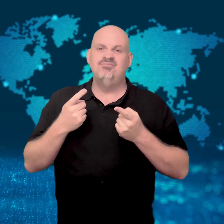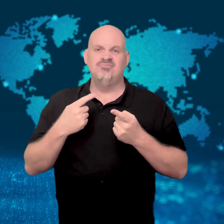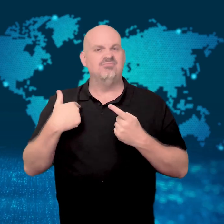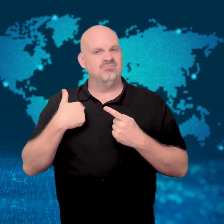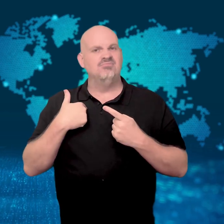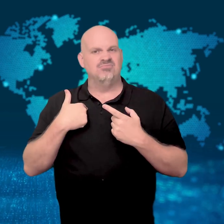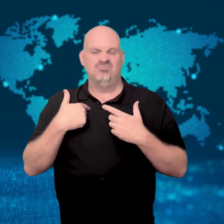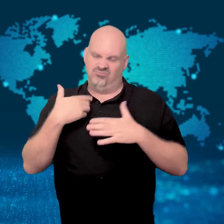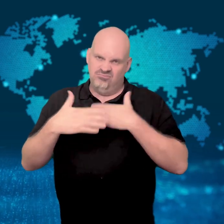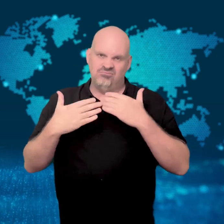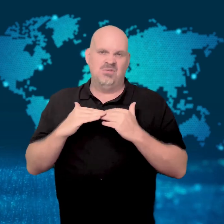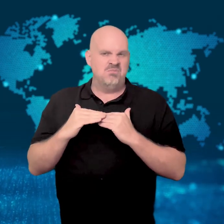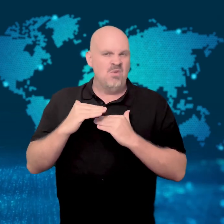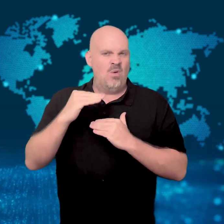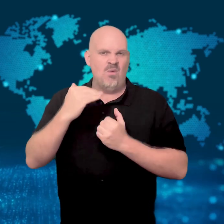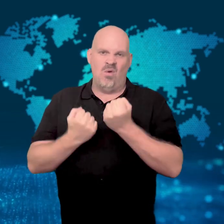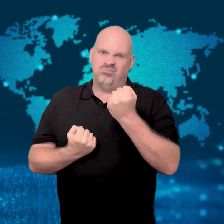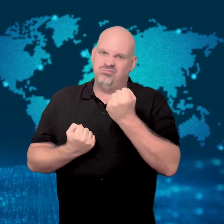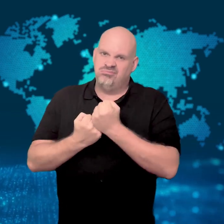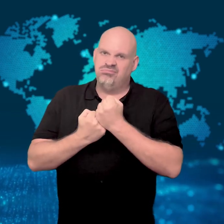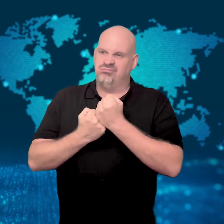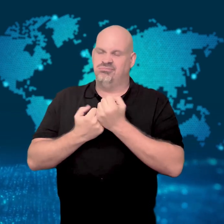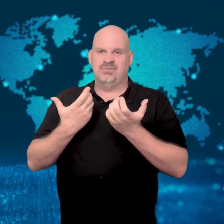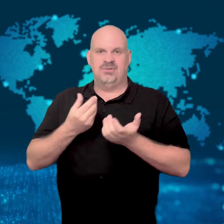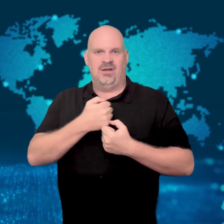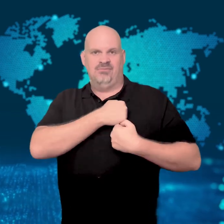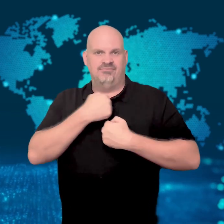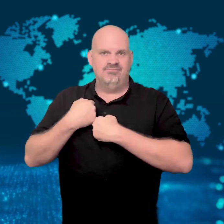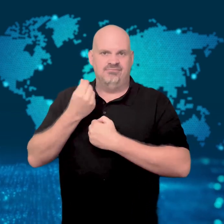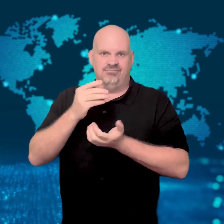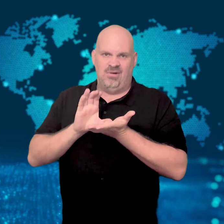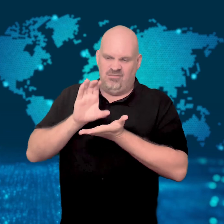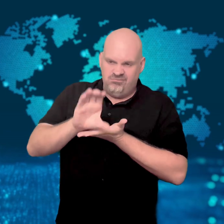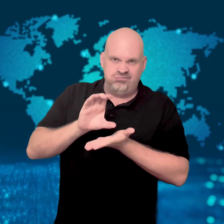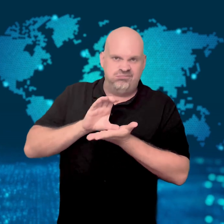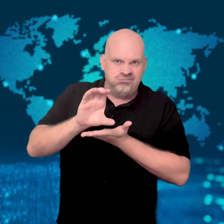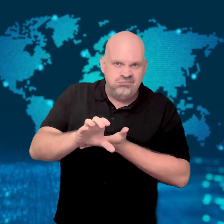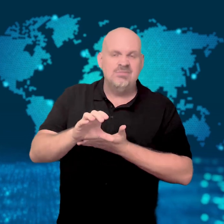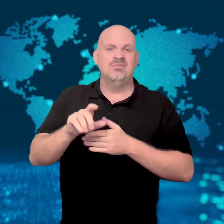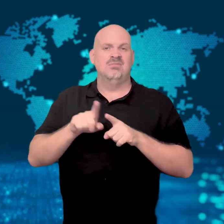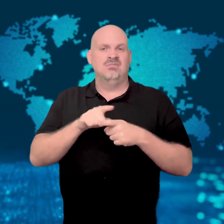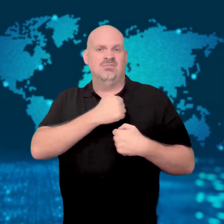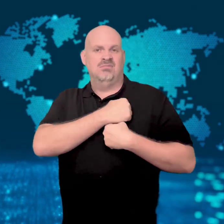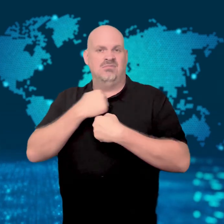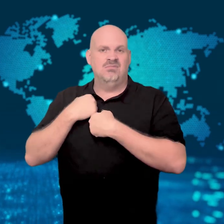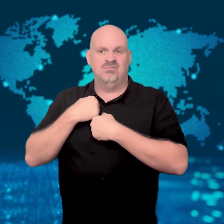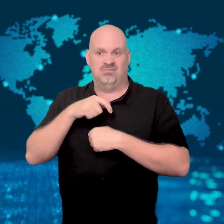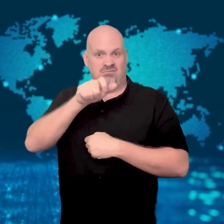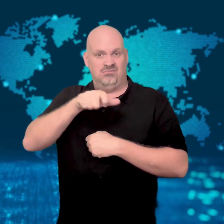Western countries announced they would increase their support with military